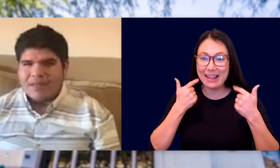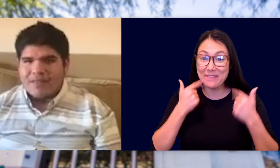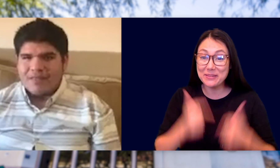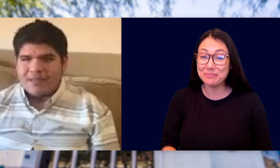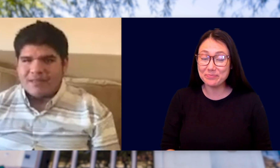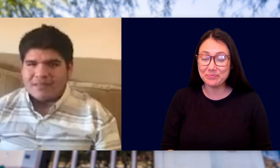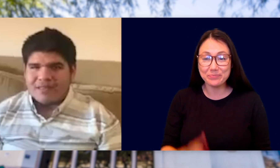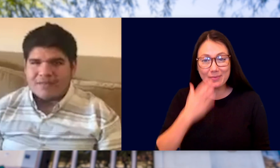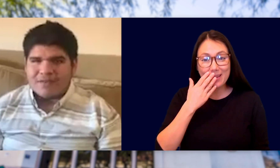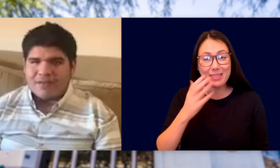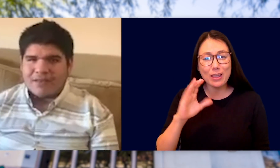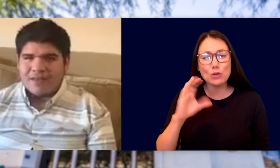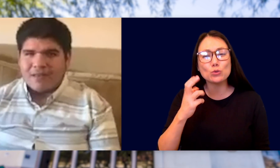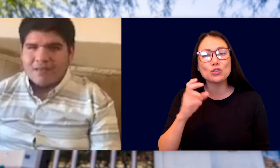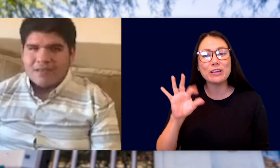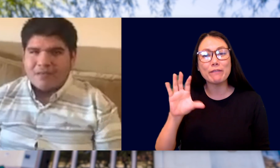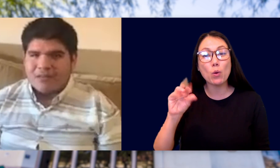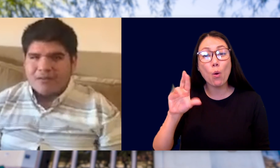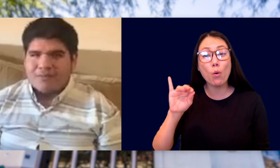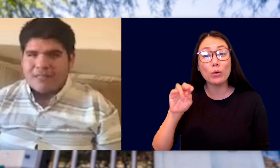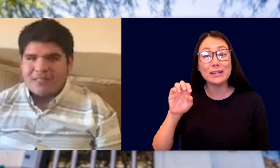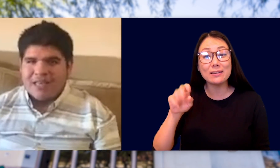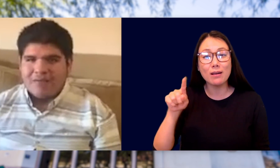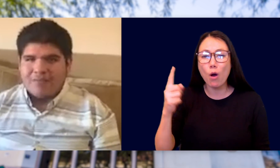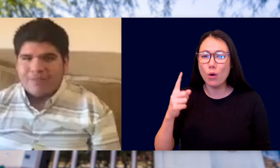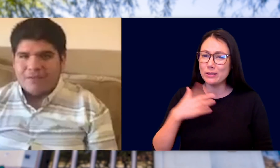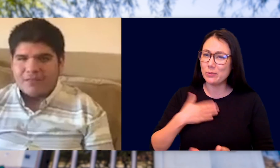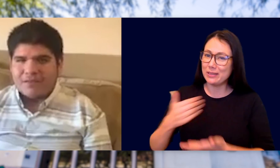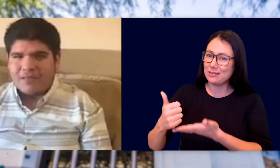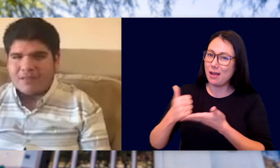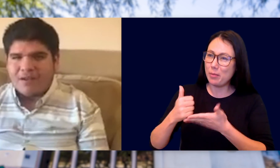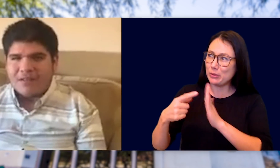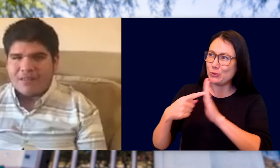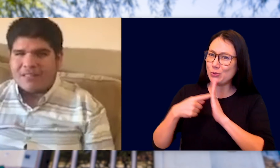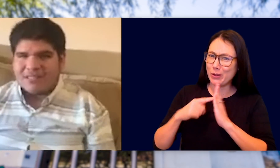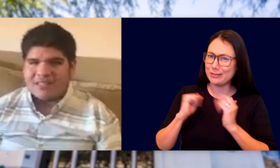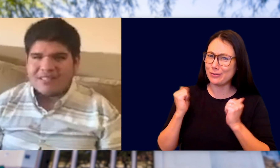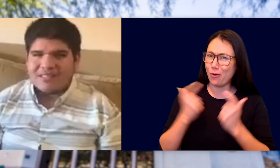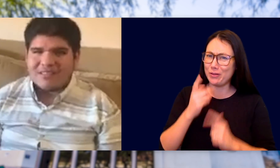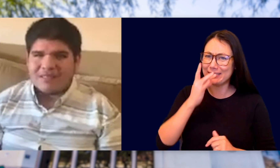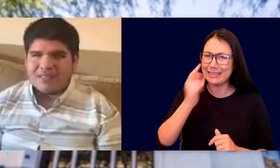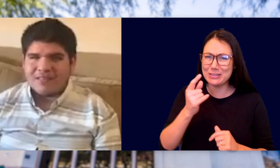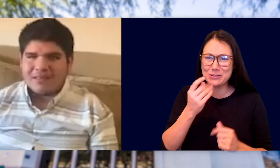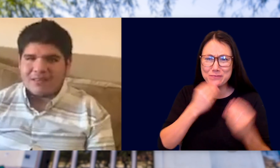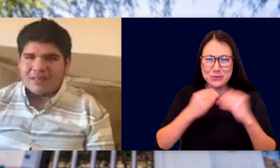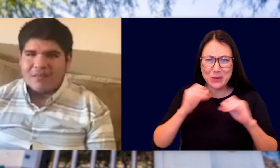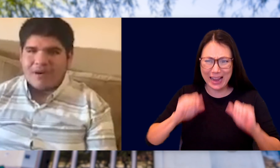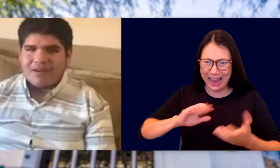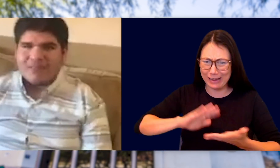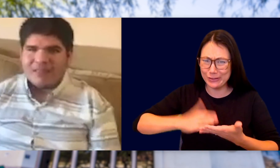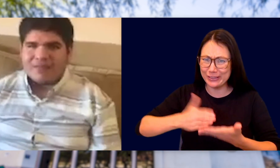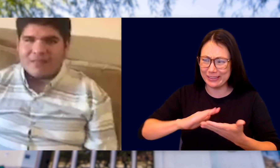THANK YOU TO CHEF CORINNE, WHO WAS ALWAYS WILLING TO HELP AND FOR SHOWING US ALL THE DELICIOUS DISHES WE CAN COOK BY OURSELVES,